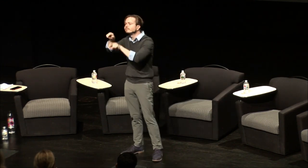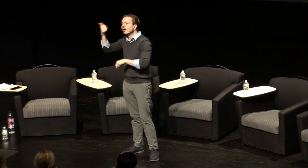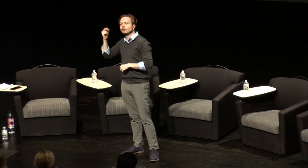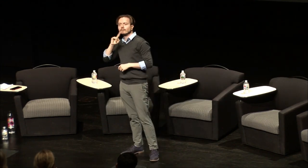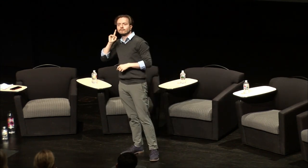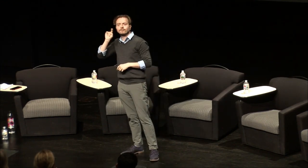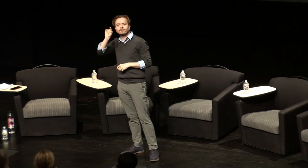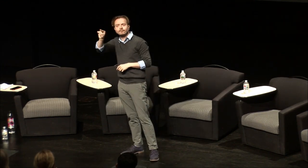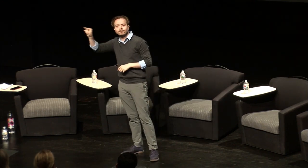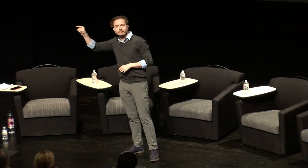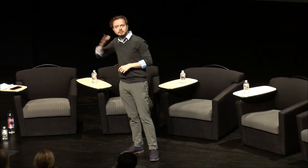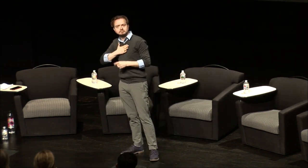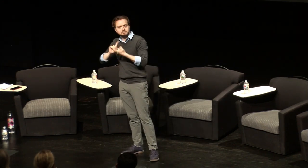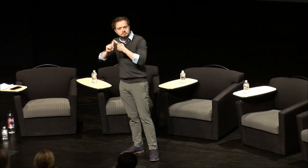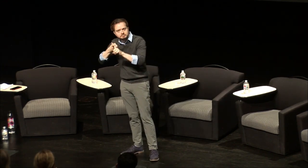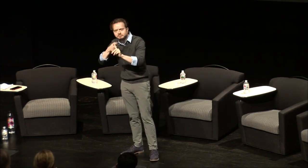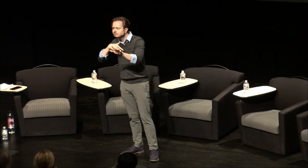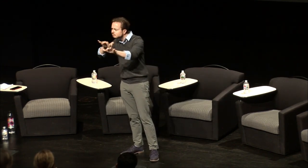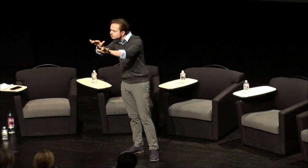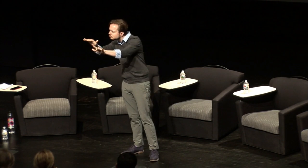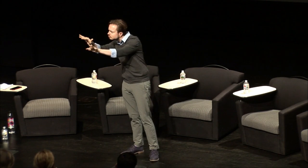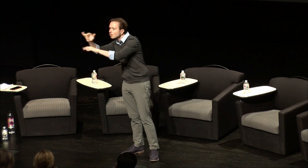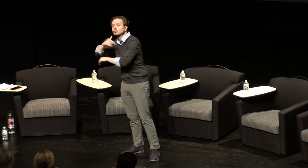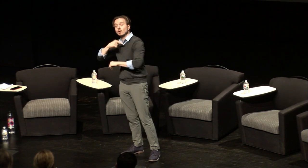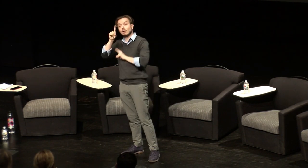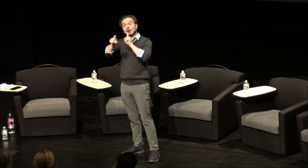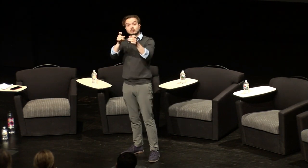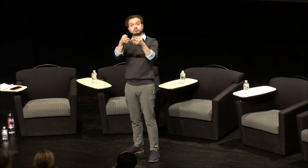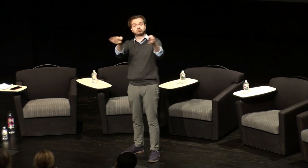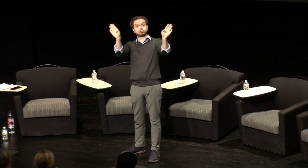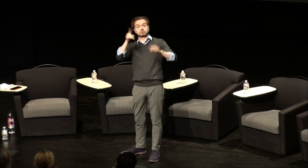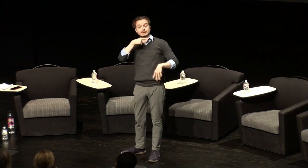experiences things that they would like to see and also talking to some of the